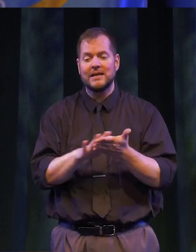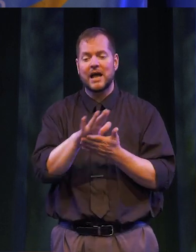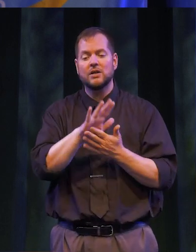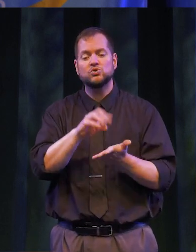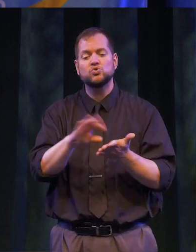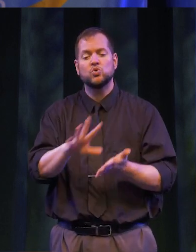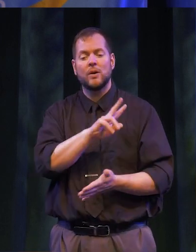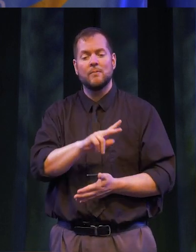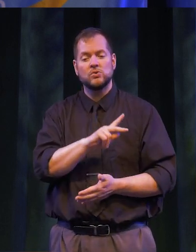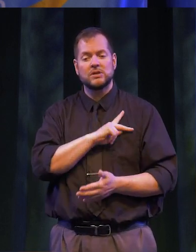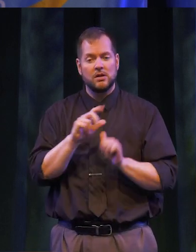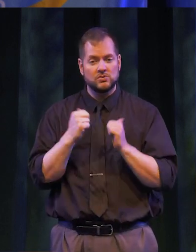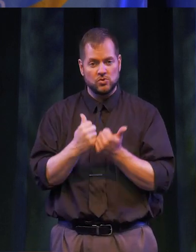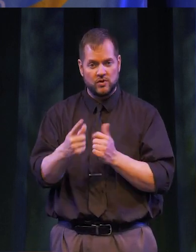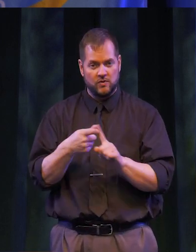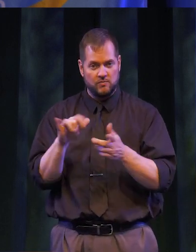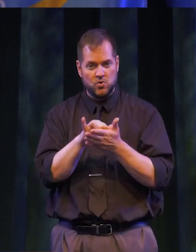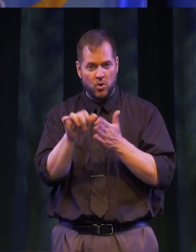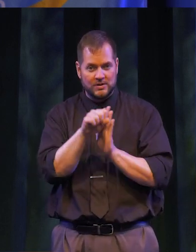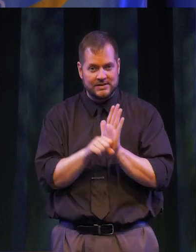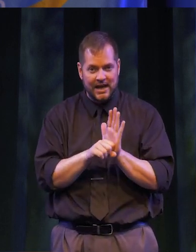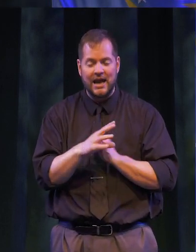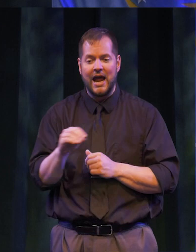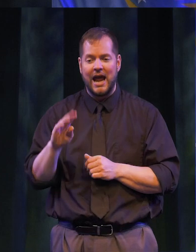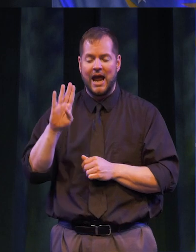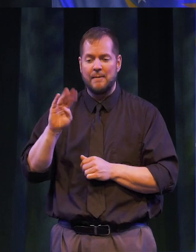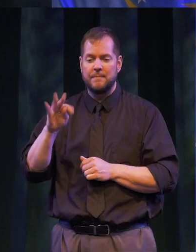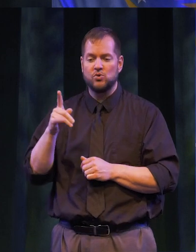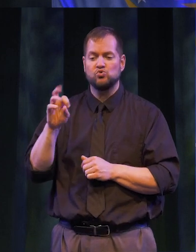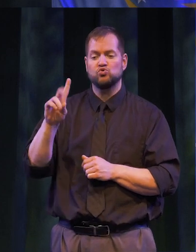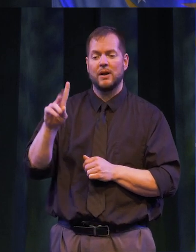THE COLLEGE STUDENT PERSONNEL ASSOCIATION OF NEW YORK STATE, AND MILDRED BULPITT WOMAN